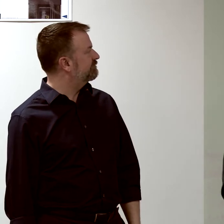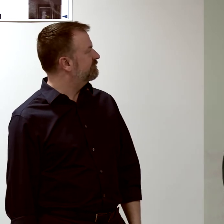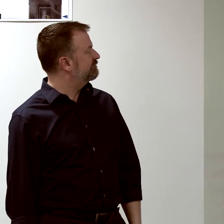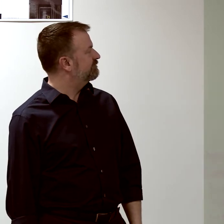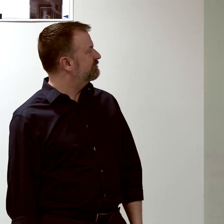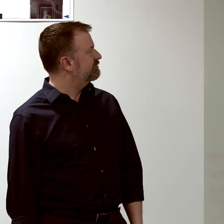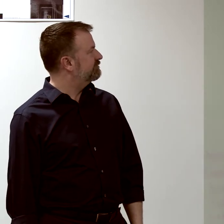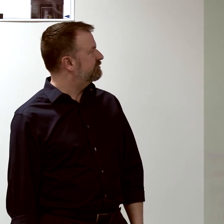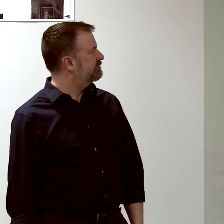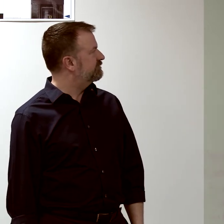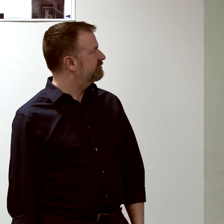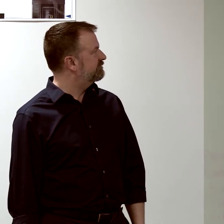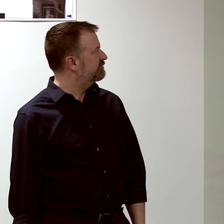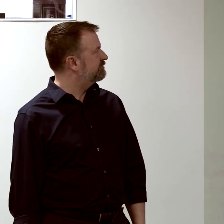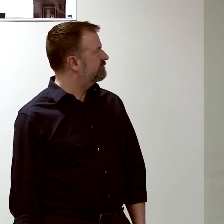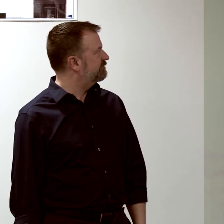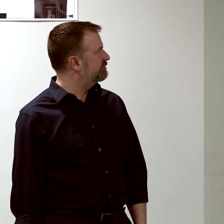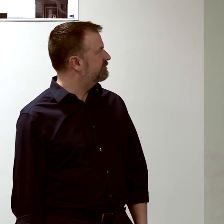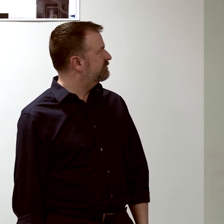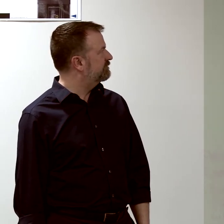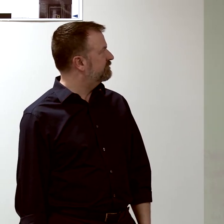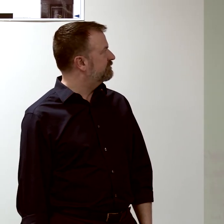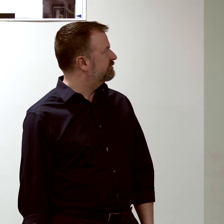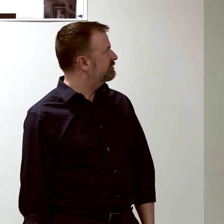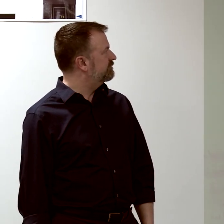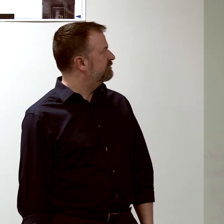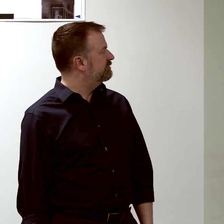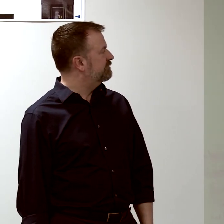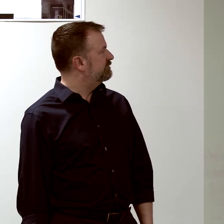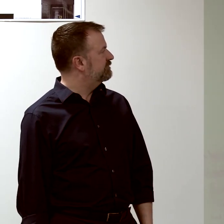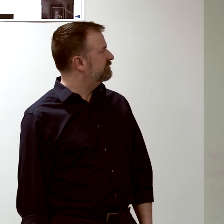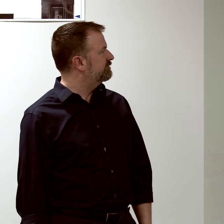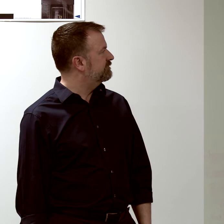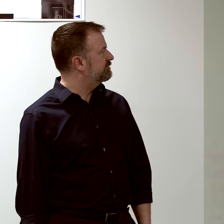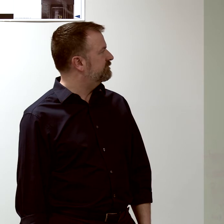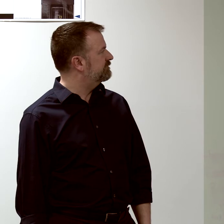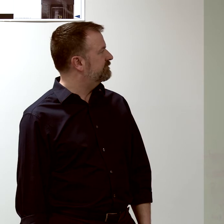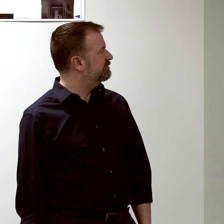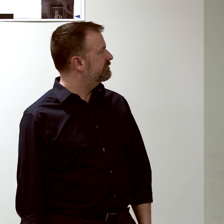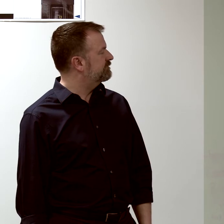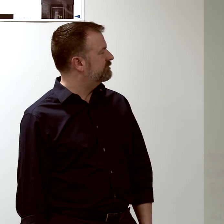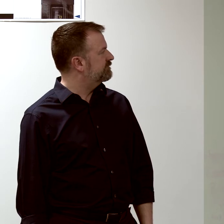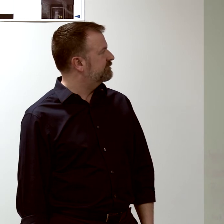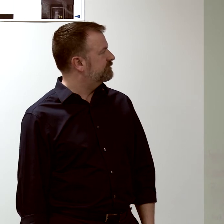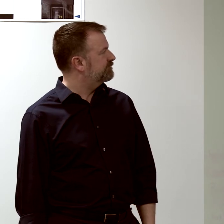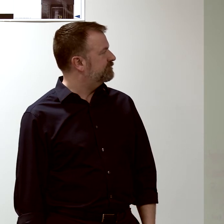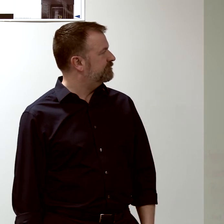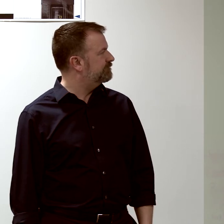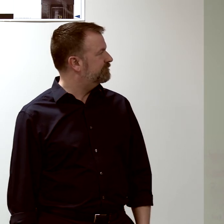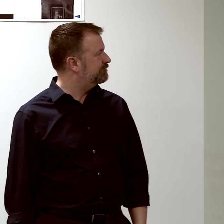So one of the things that we can do with this kind of mathematics is,